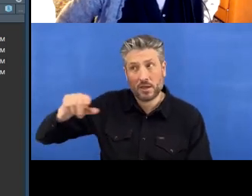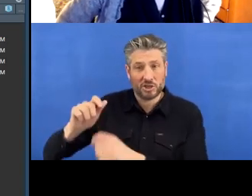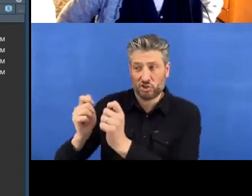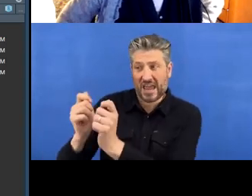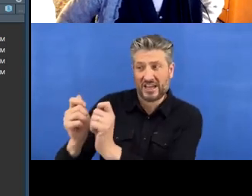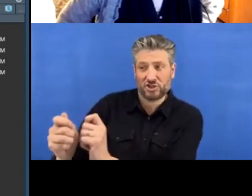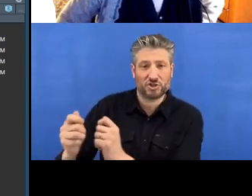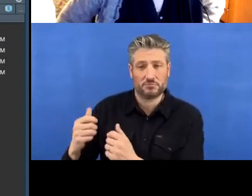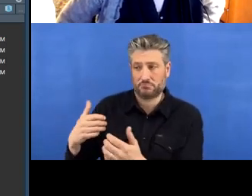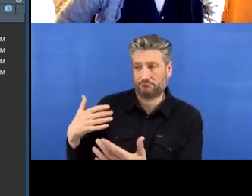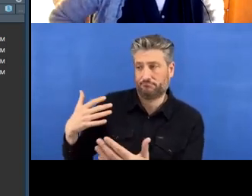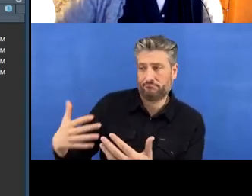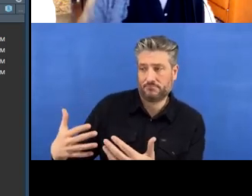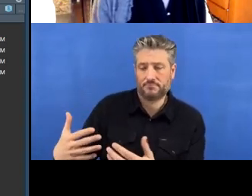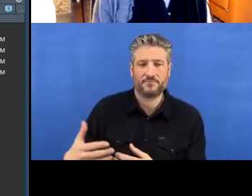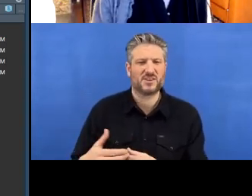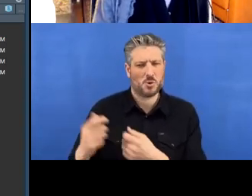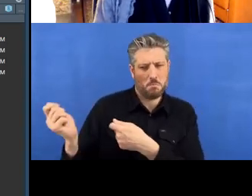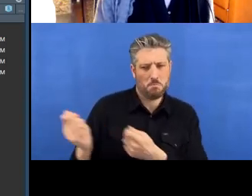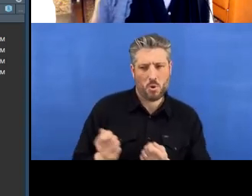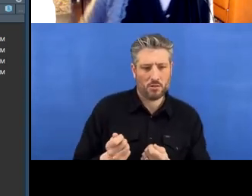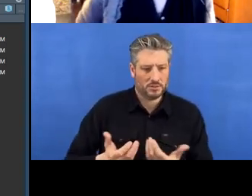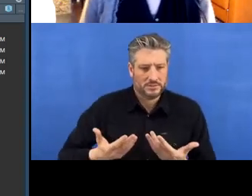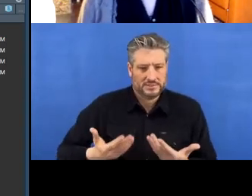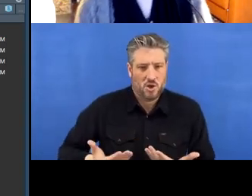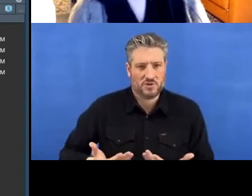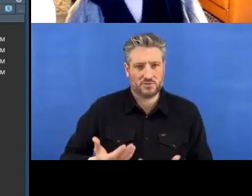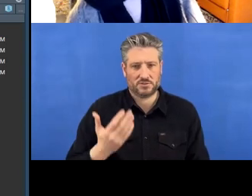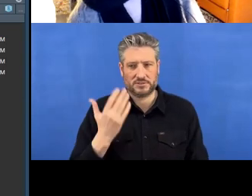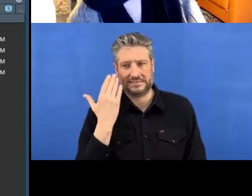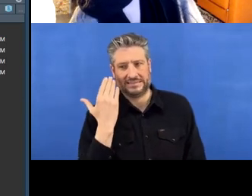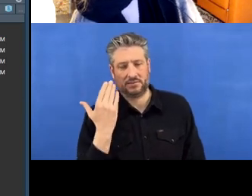you’re not working on the latest thing, but it's good practice to- and it will warn you. But yes it's good practice to